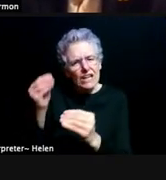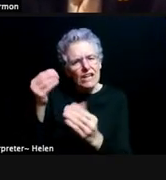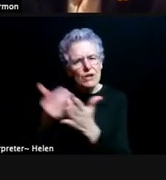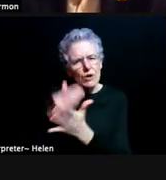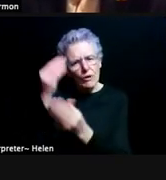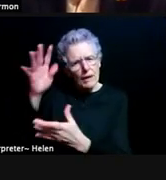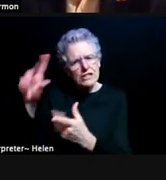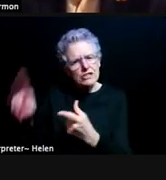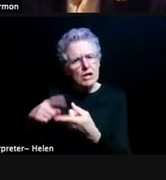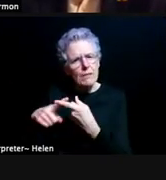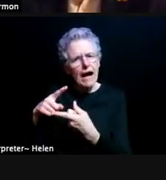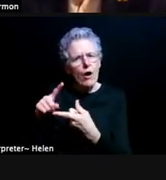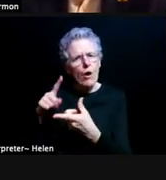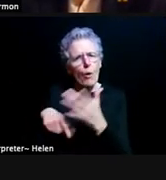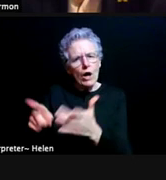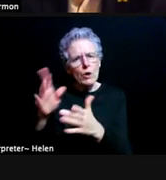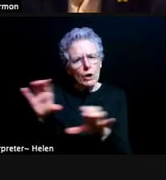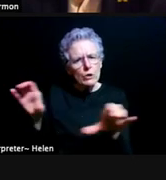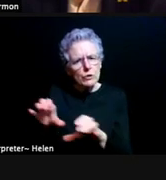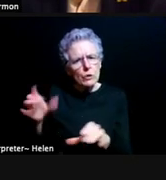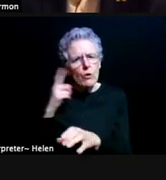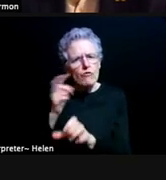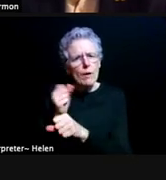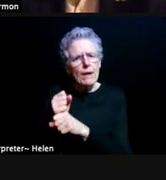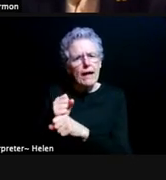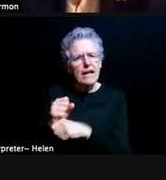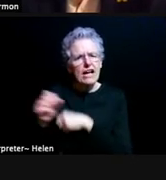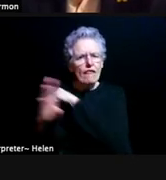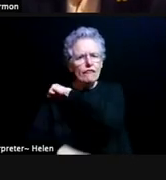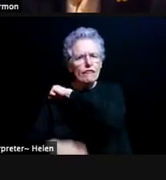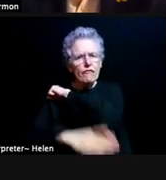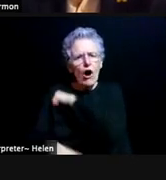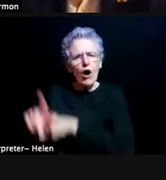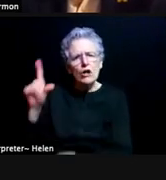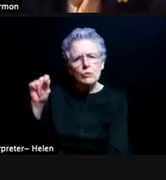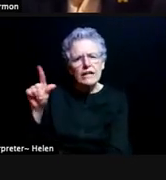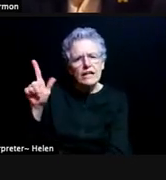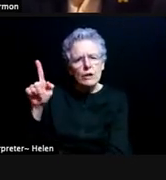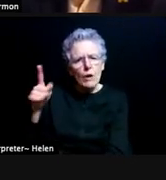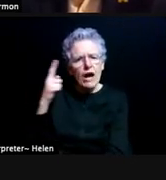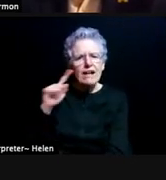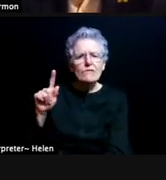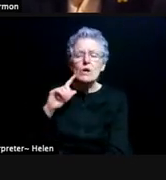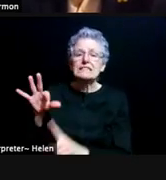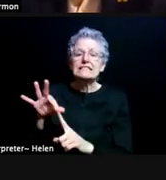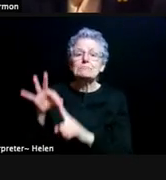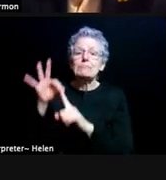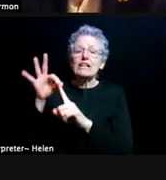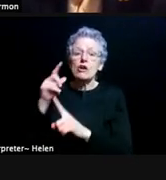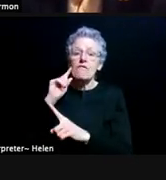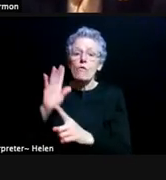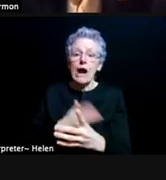to make the fall 2021 really extra special for our second year students or sophomores.